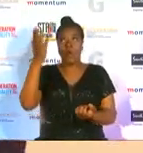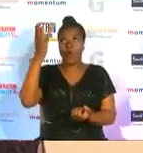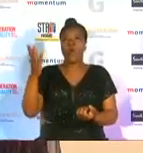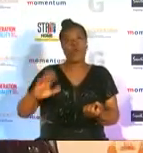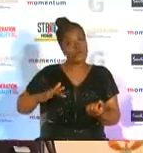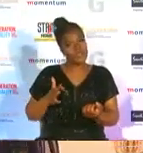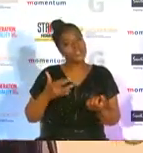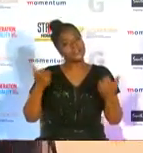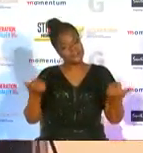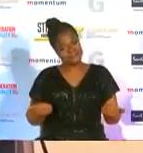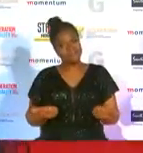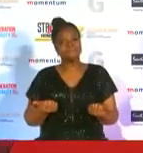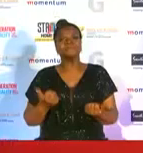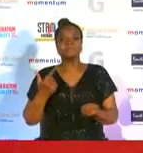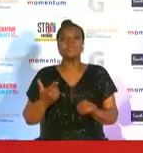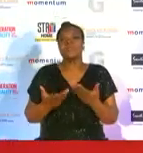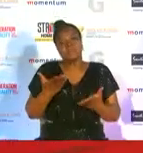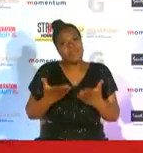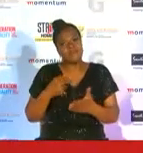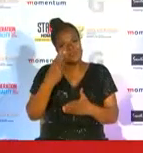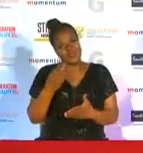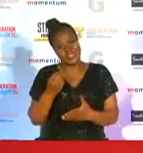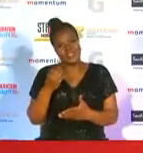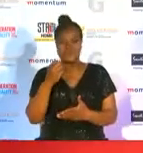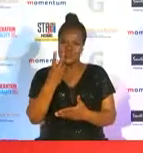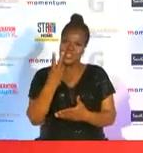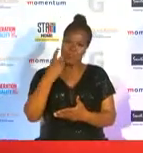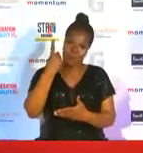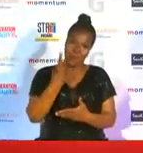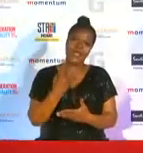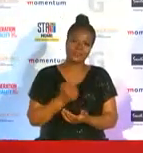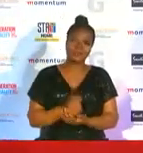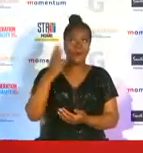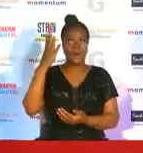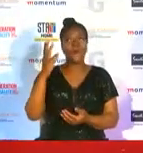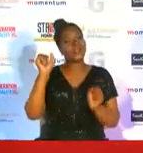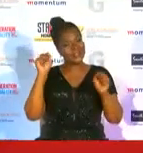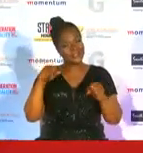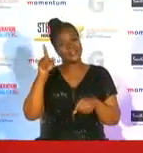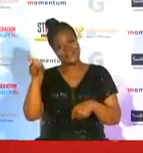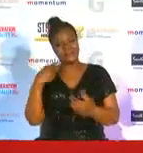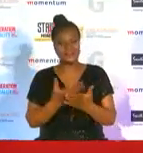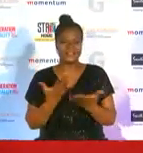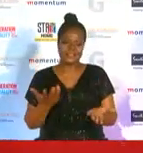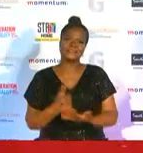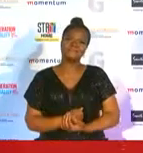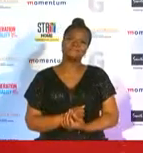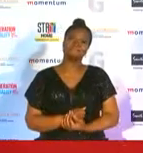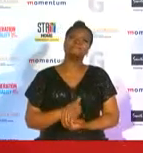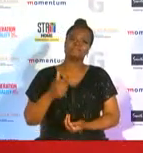north pole in april 2021 god willing great well thank you so much for joining us here tonight and uh good luck going forward thank you